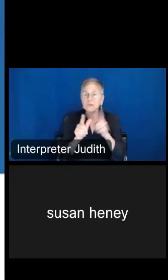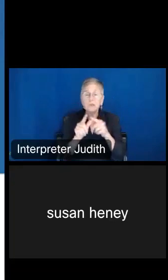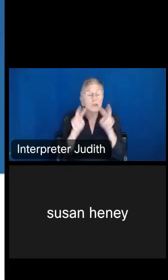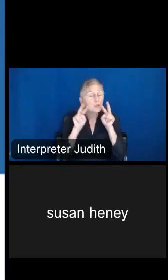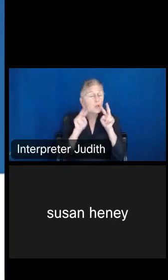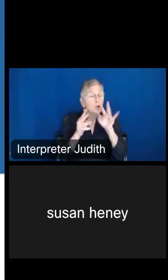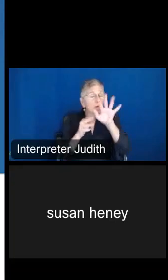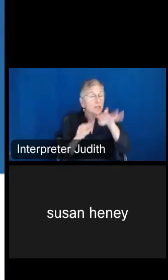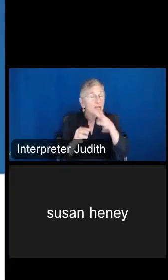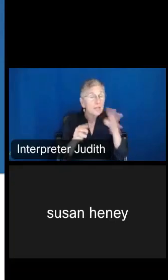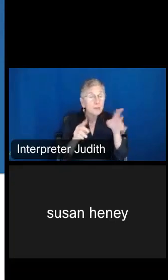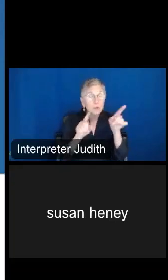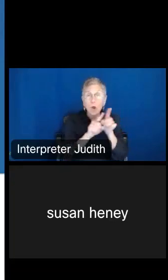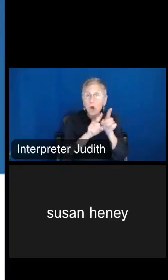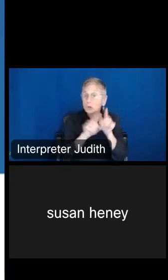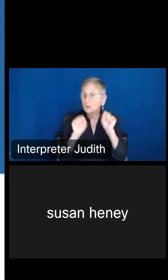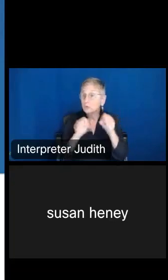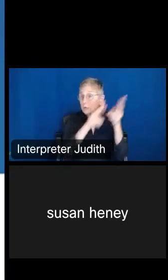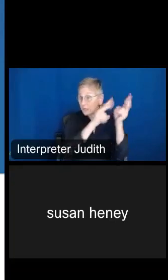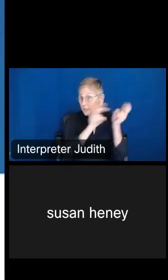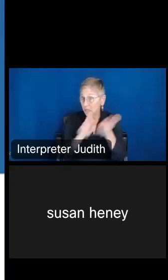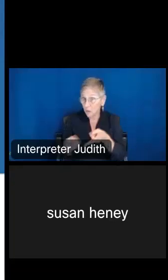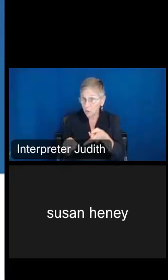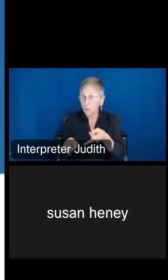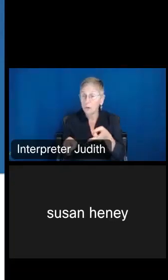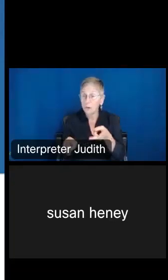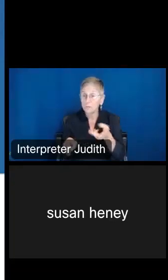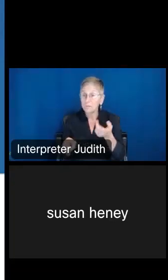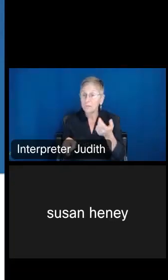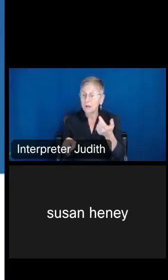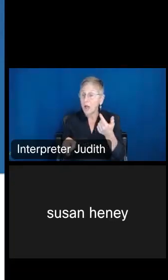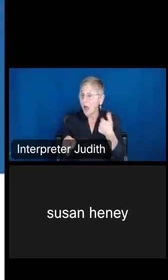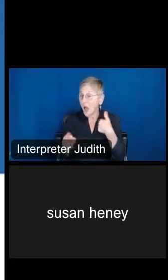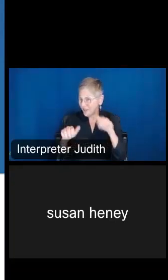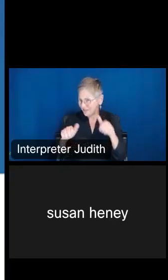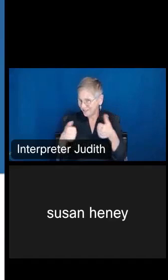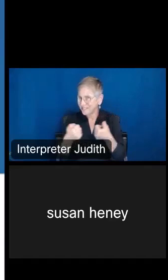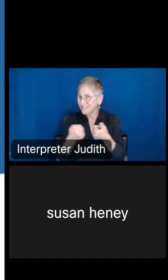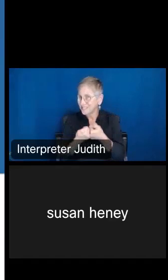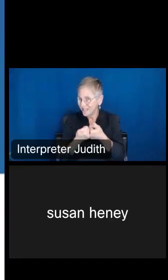even download it because I'm going to have a challenge for you to do, “work at home”